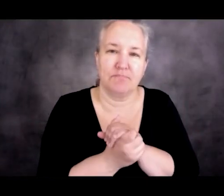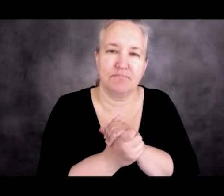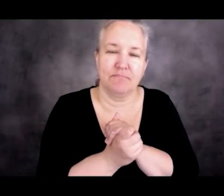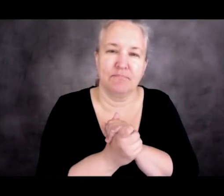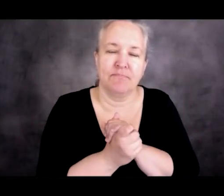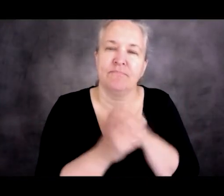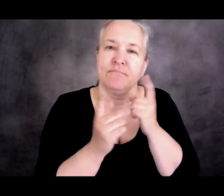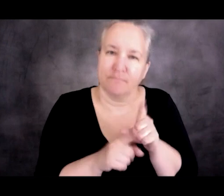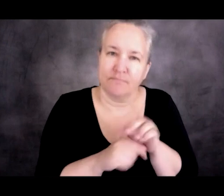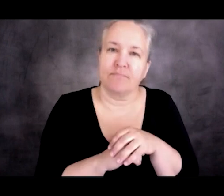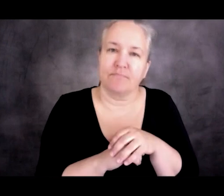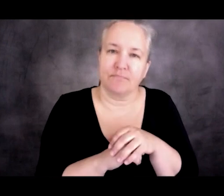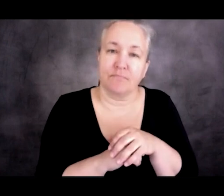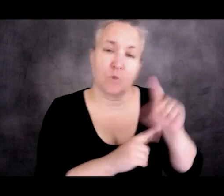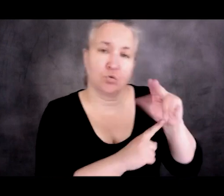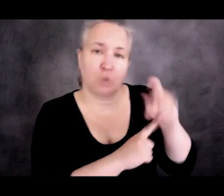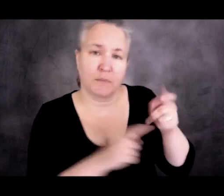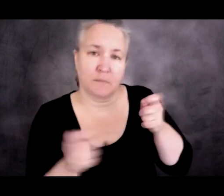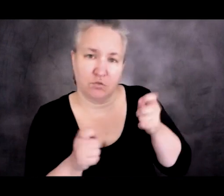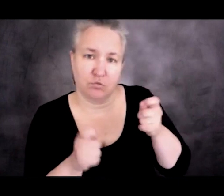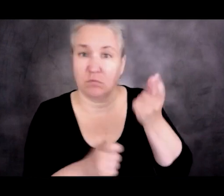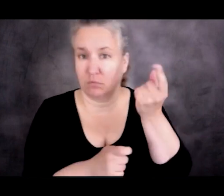The Trump administration put pressure on the CDC